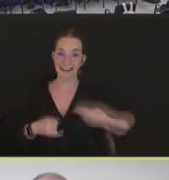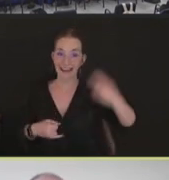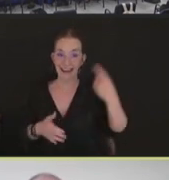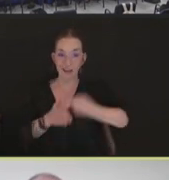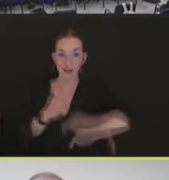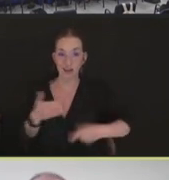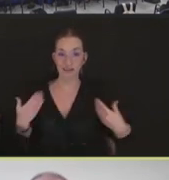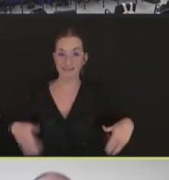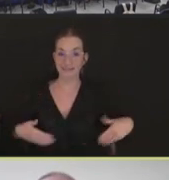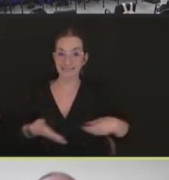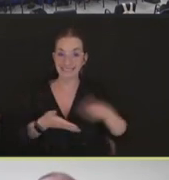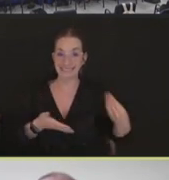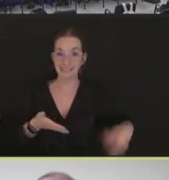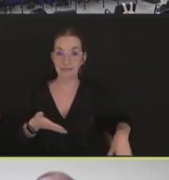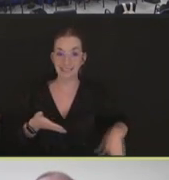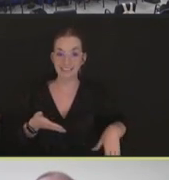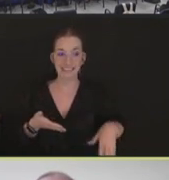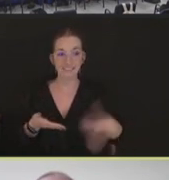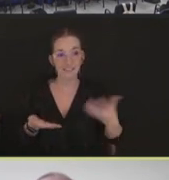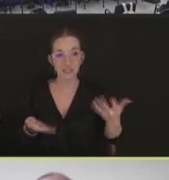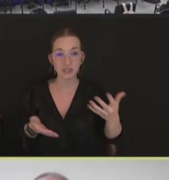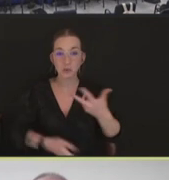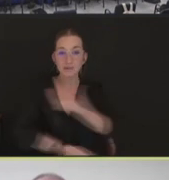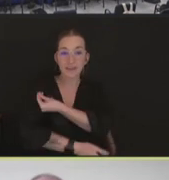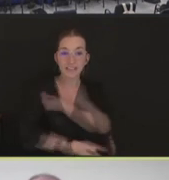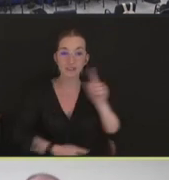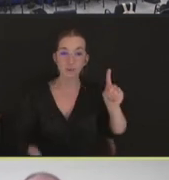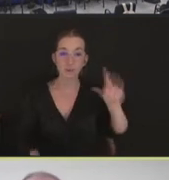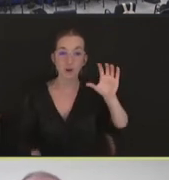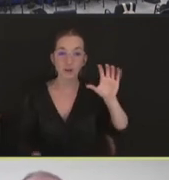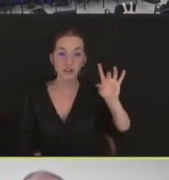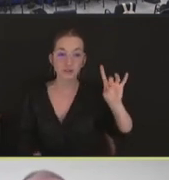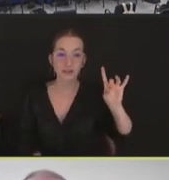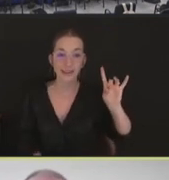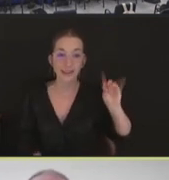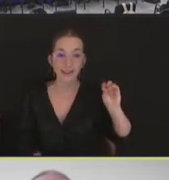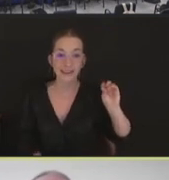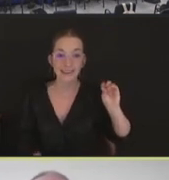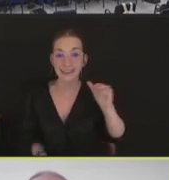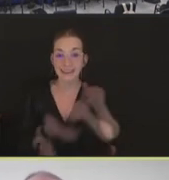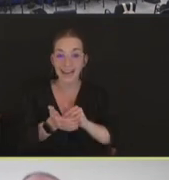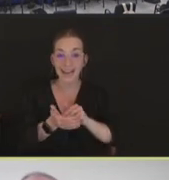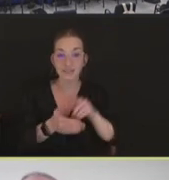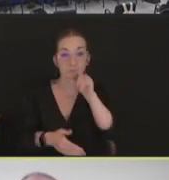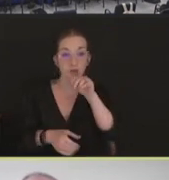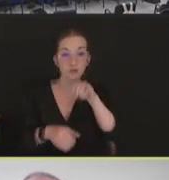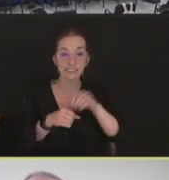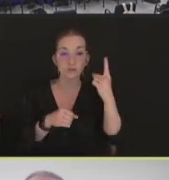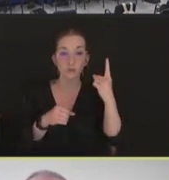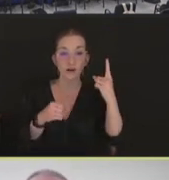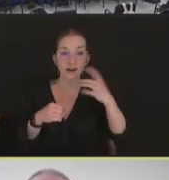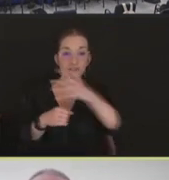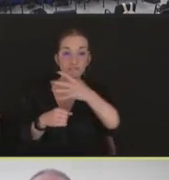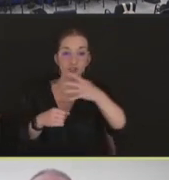vaccinating 100,000 birds in a house is not very feasible. So we do have unique ways in